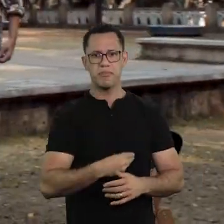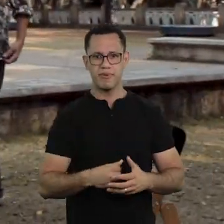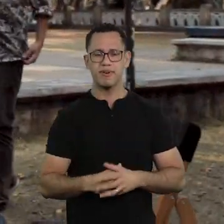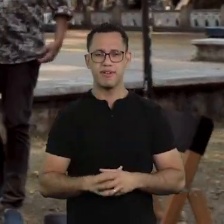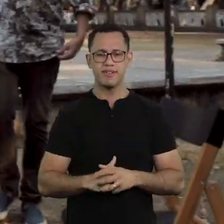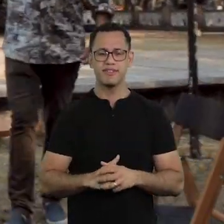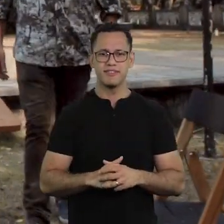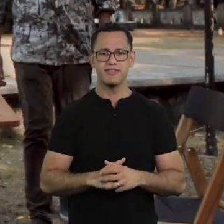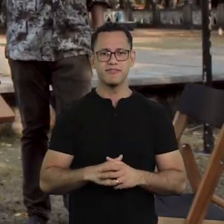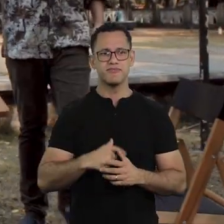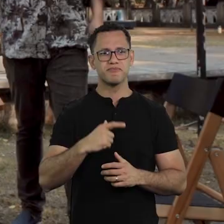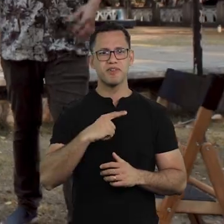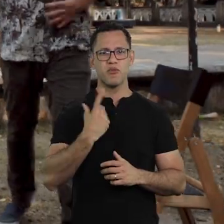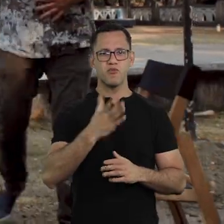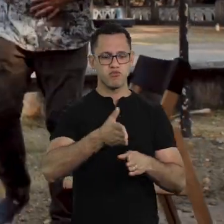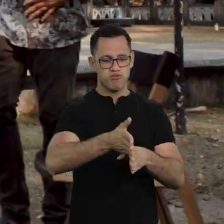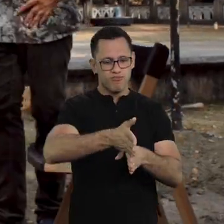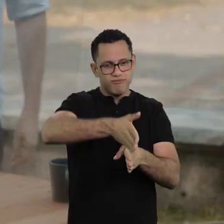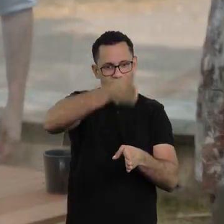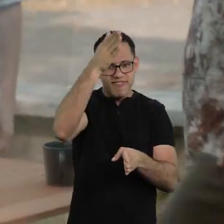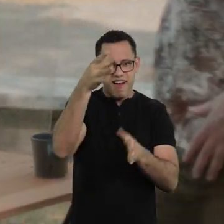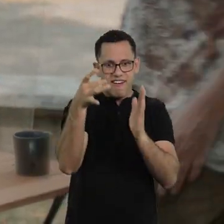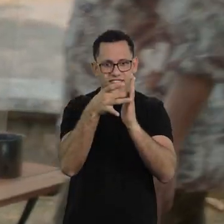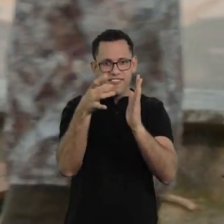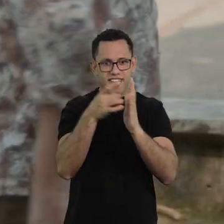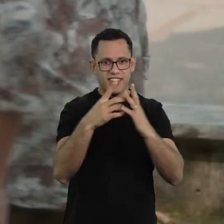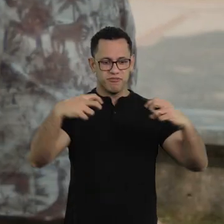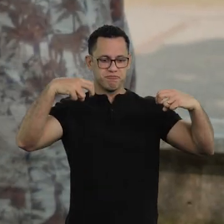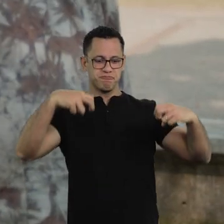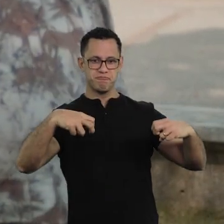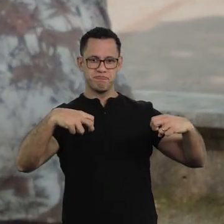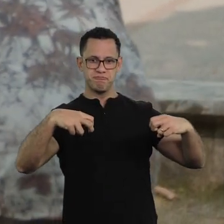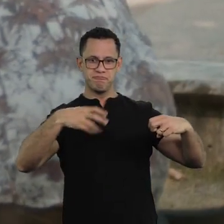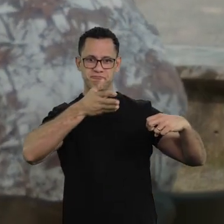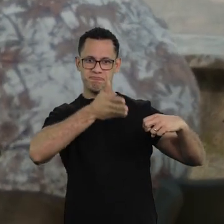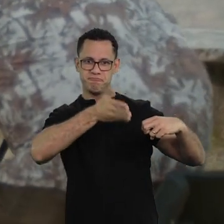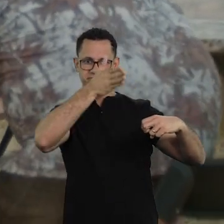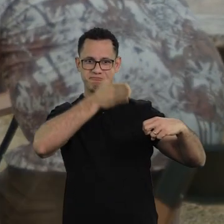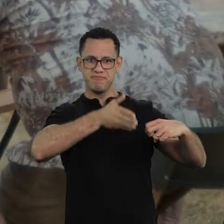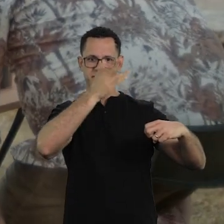Look, there's even a screen. All protected, there's a windshield here. Dude, this thing here,